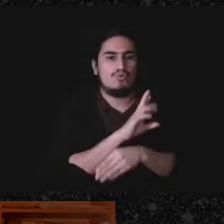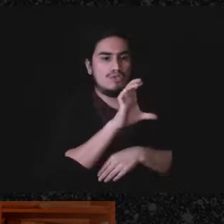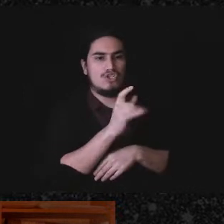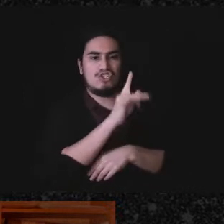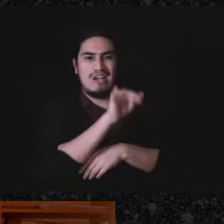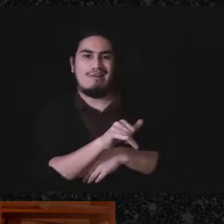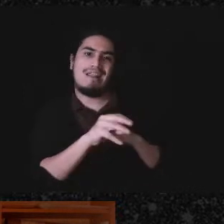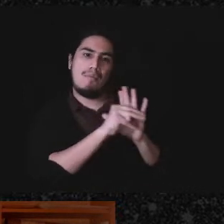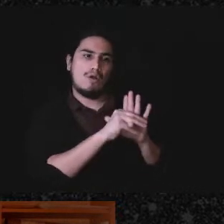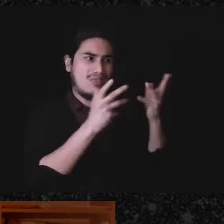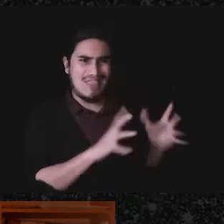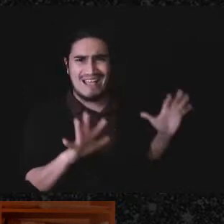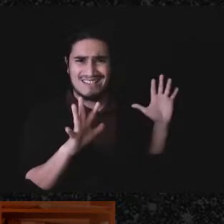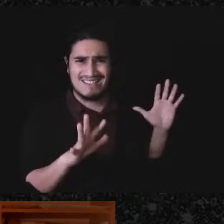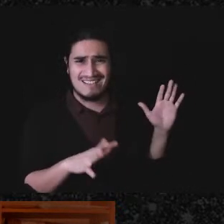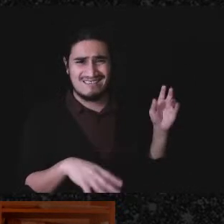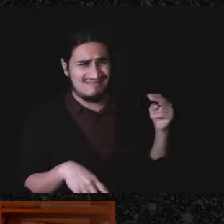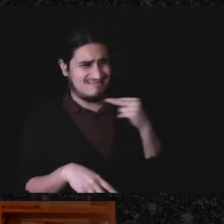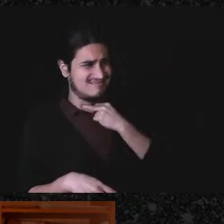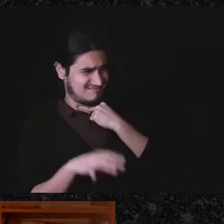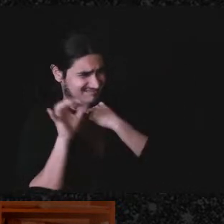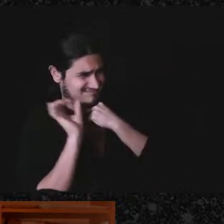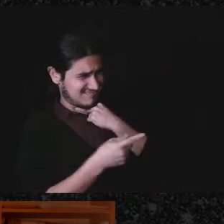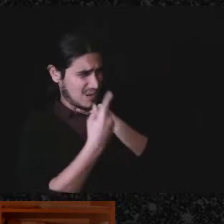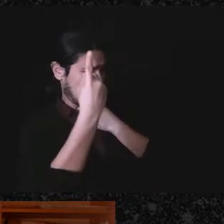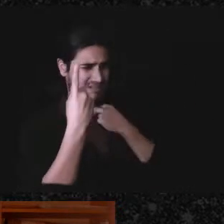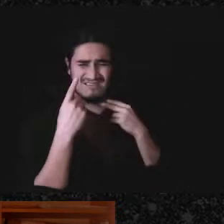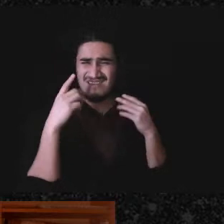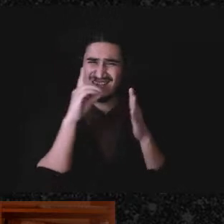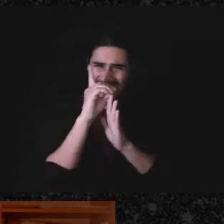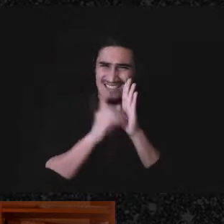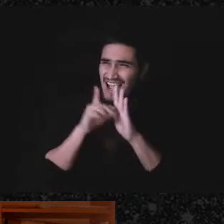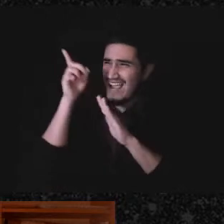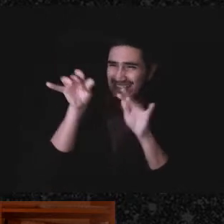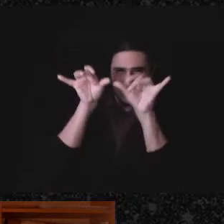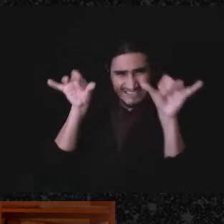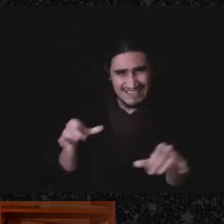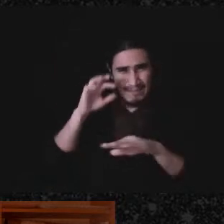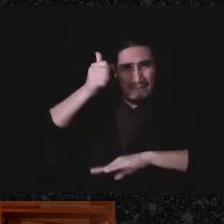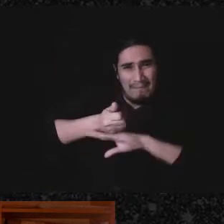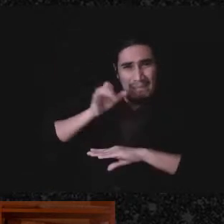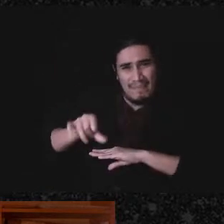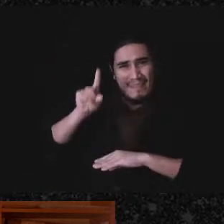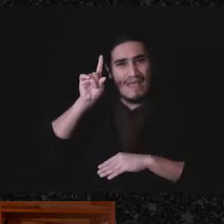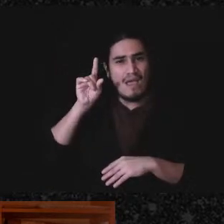really feels like how it's designed. So it makes sense that we are frustrated and angry about that,